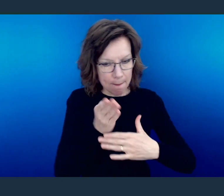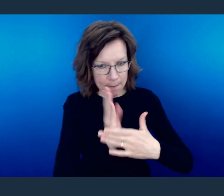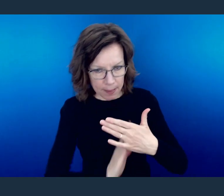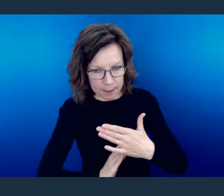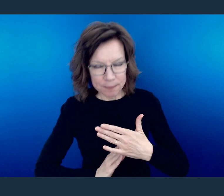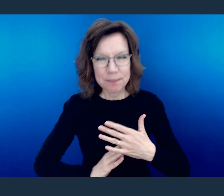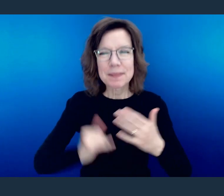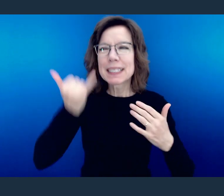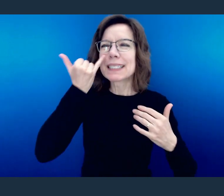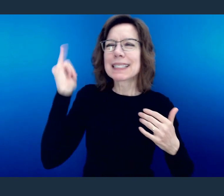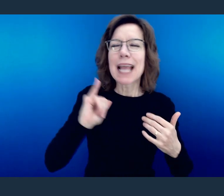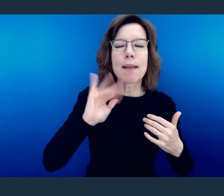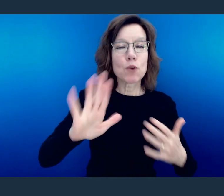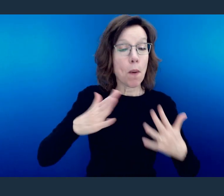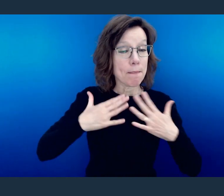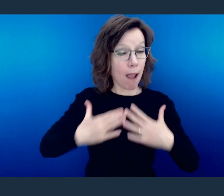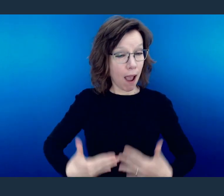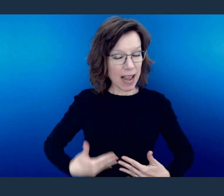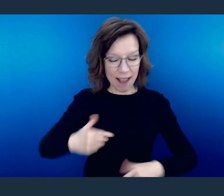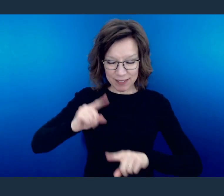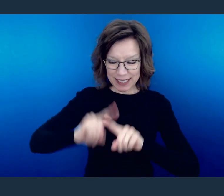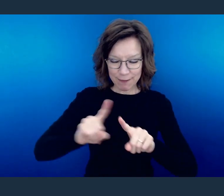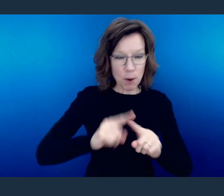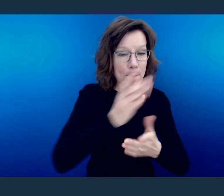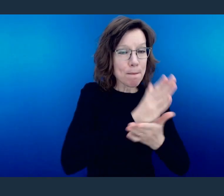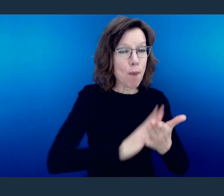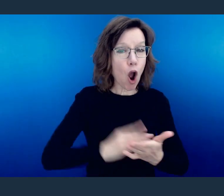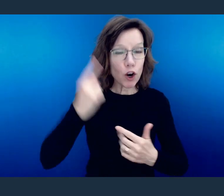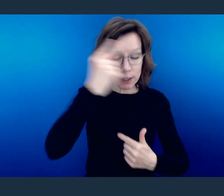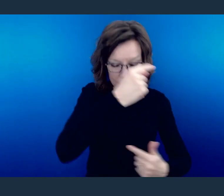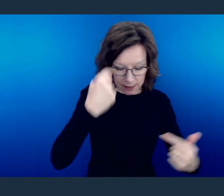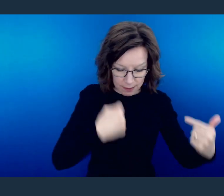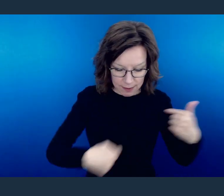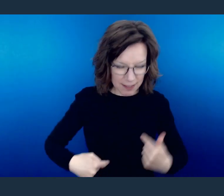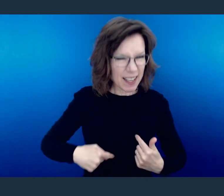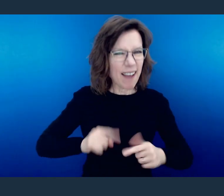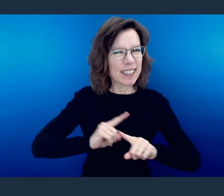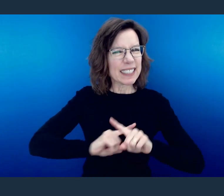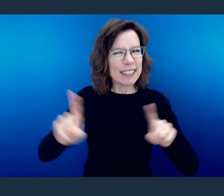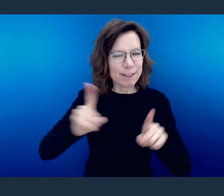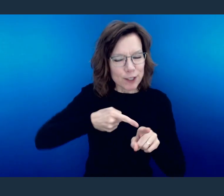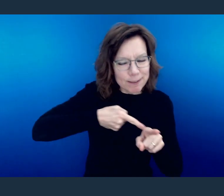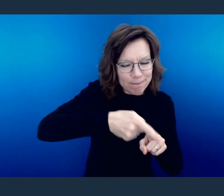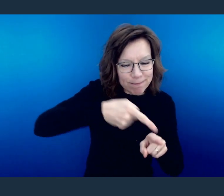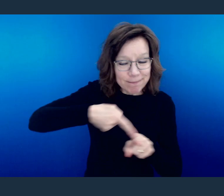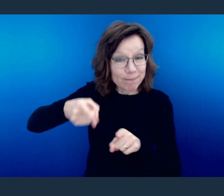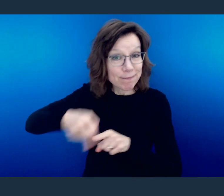For as in one body we have many members, and the members do not all have the same function,